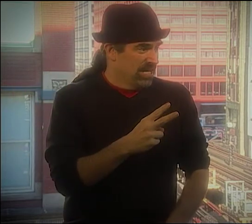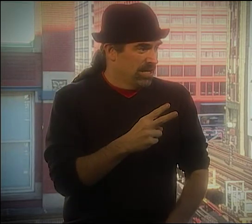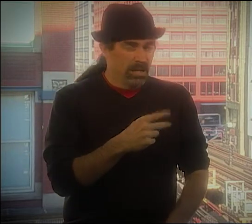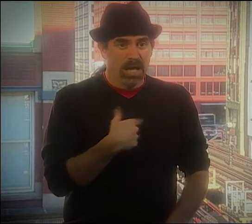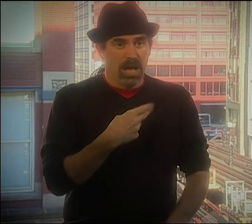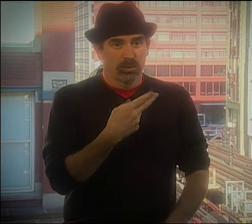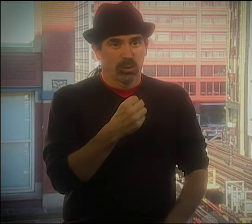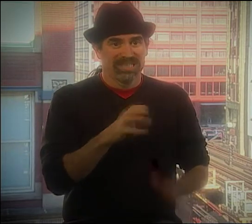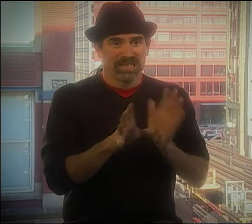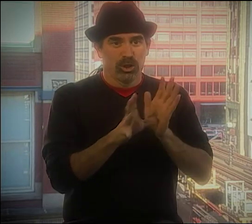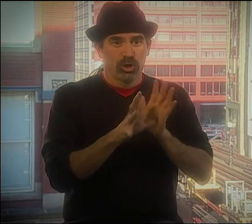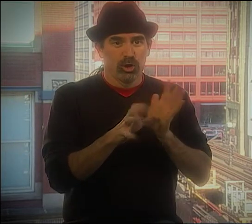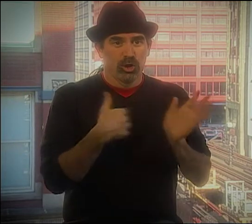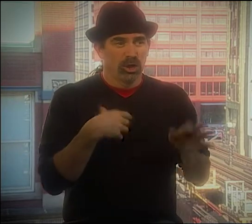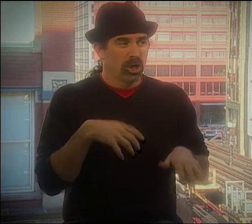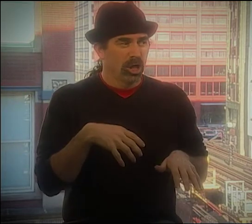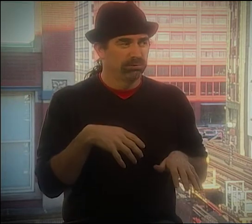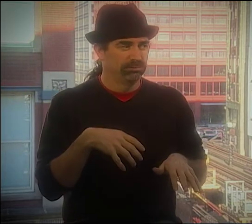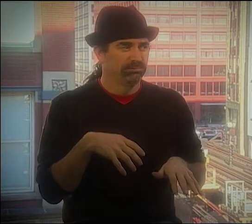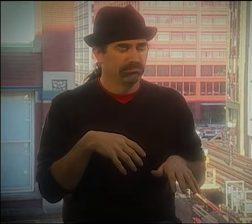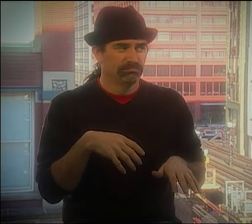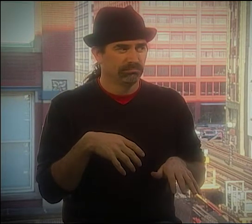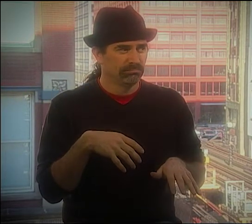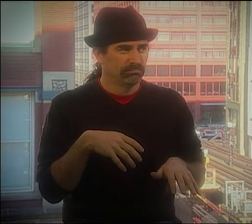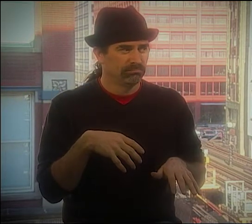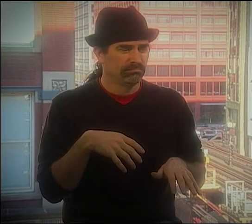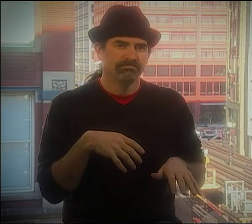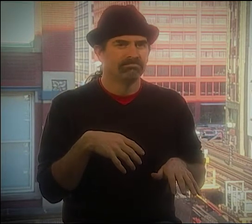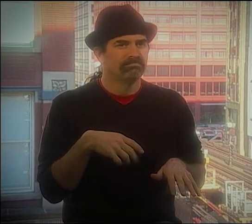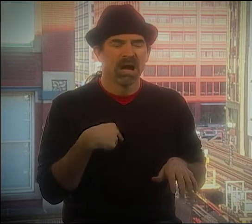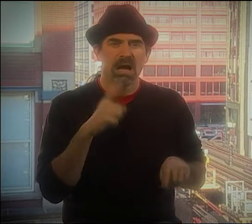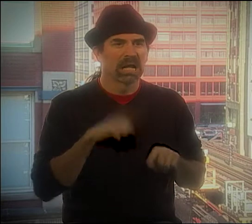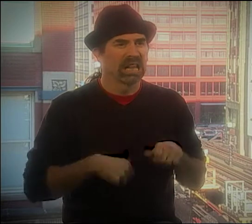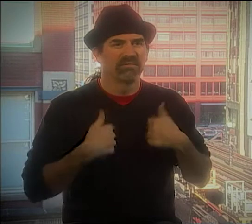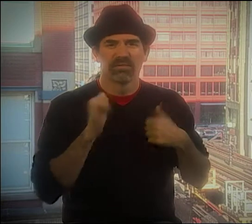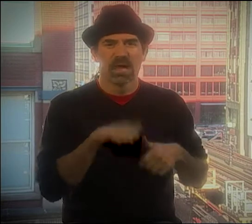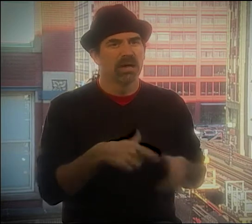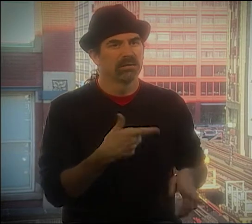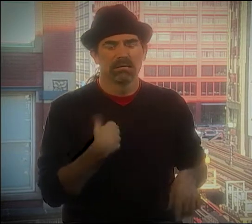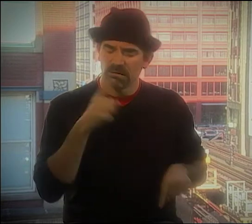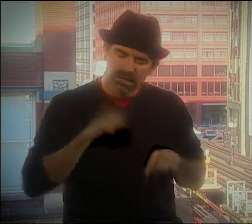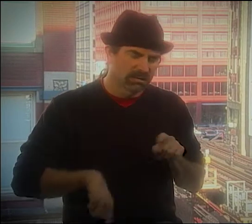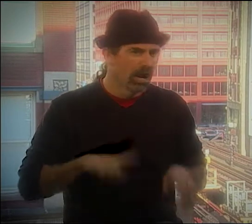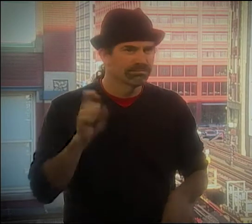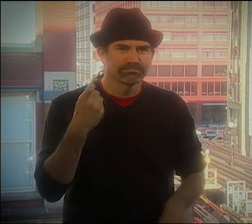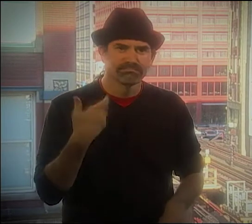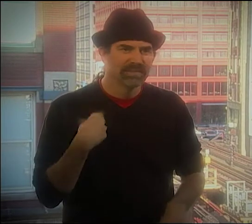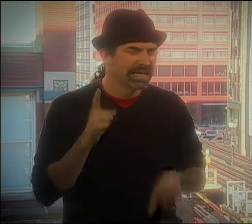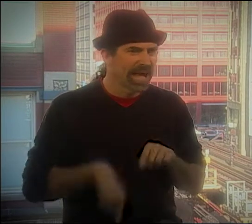AND THEN GOING BACK TO AS HIGH SCHOOL SENIOR. YOU KNOW, I COULDN'T LIVE THAT WAY.